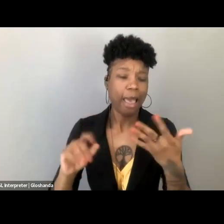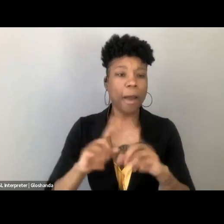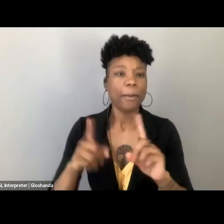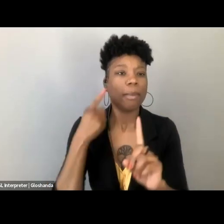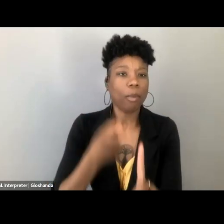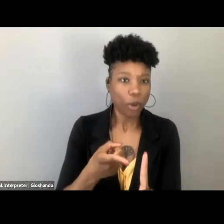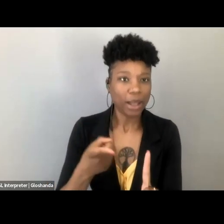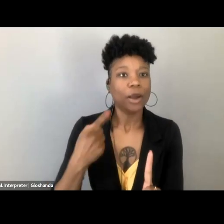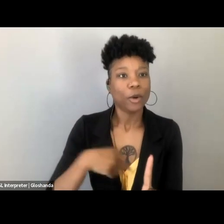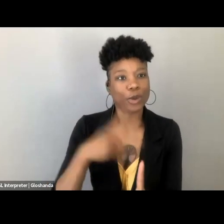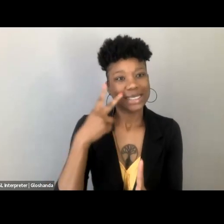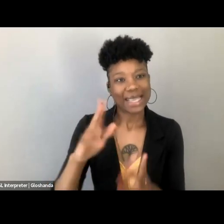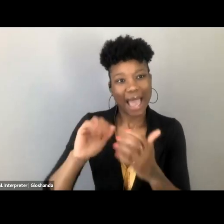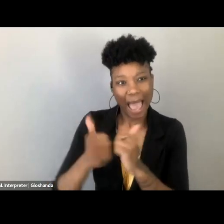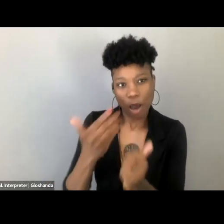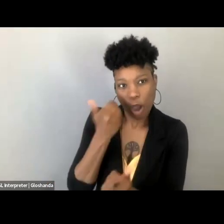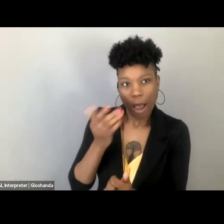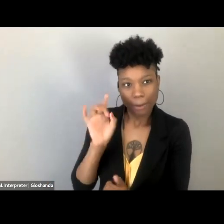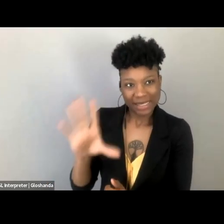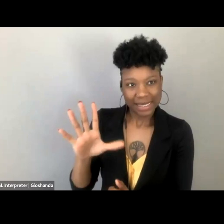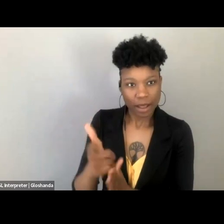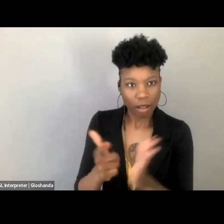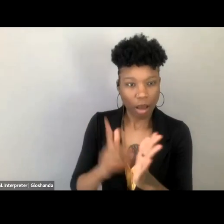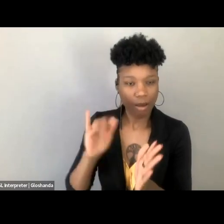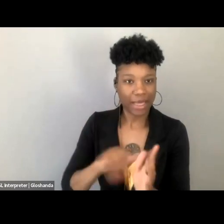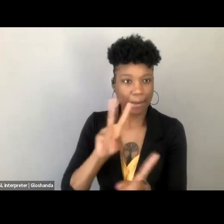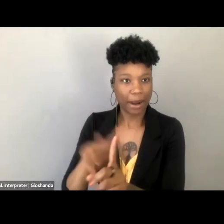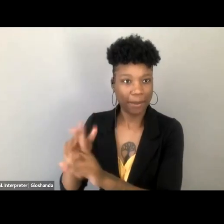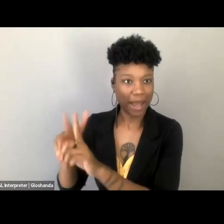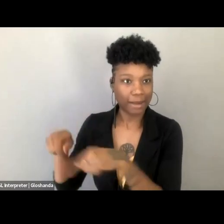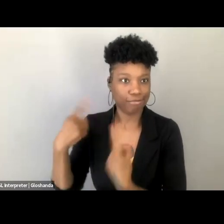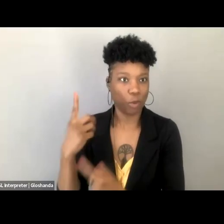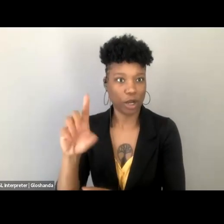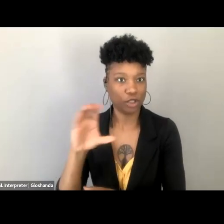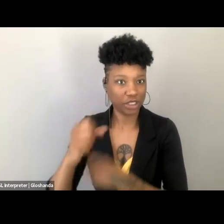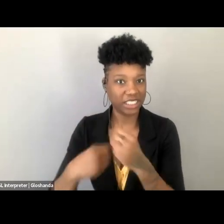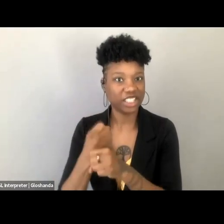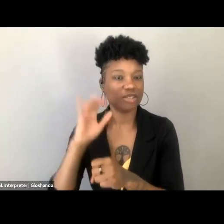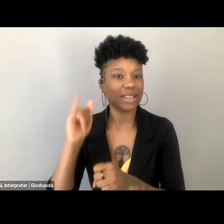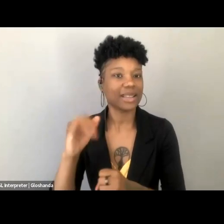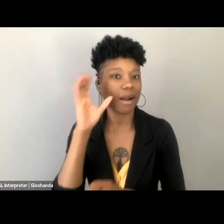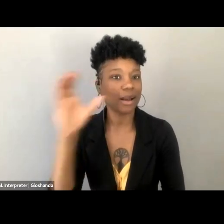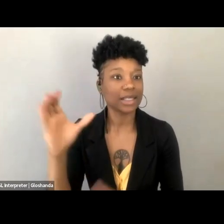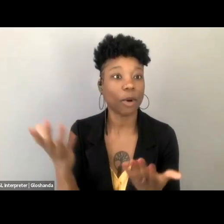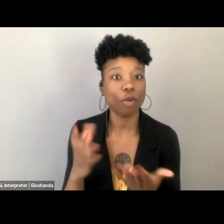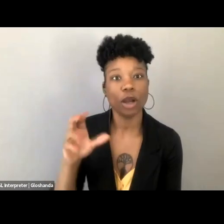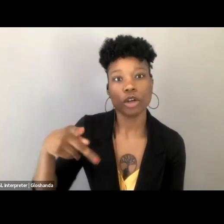of Obscenity Law as it's been administered for the past century or so, is the concept of prurient interests. That's the legal lever